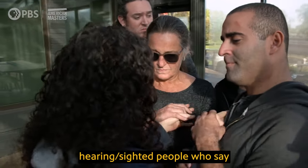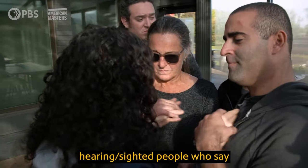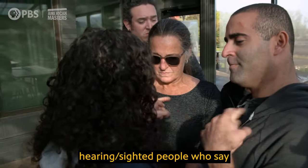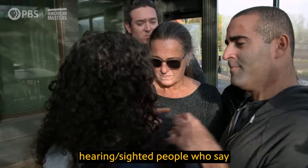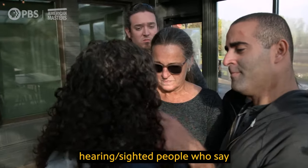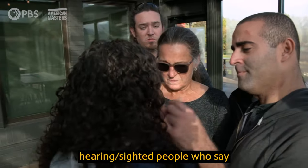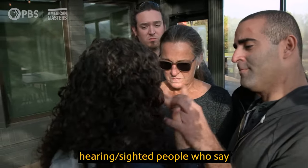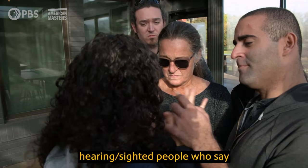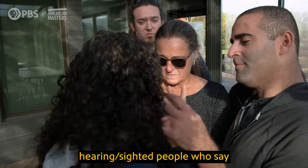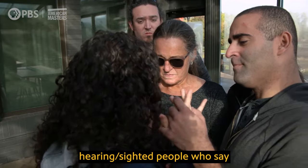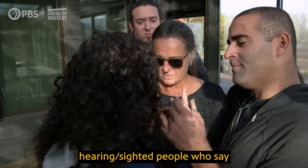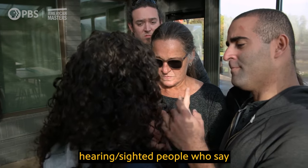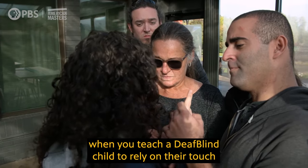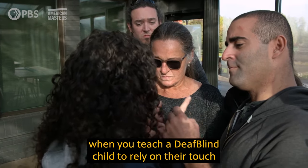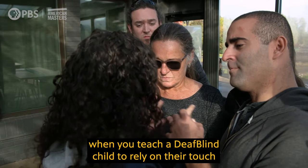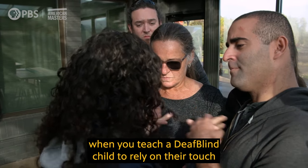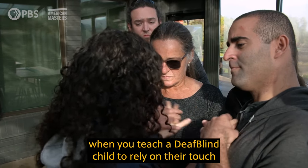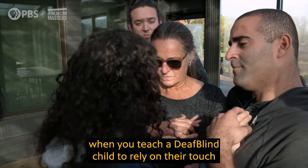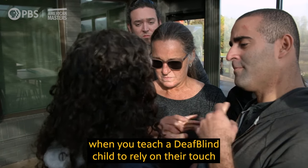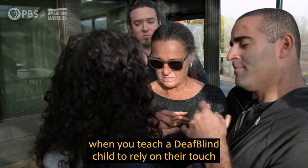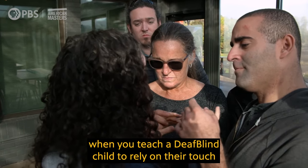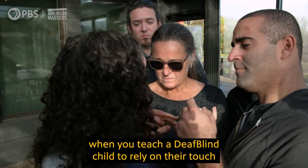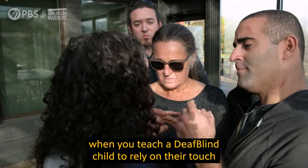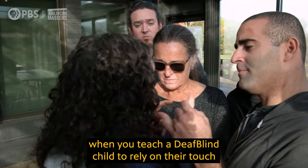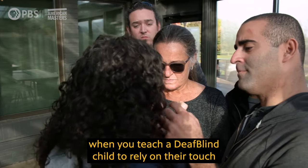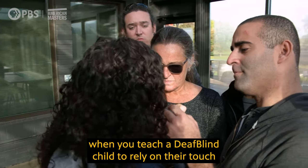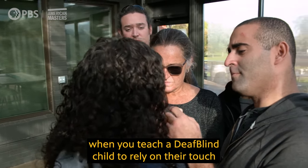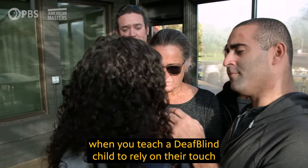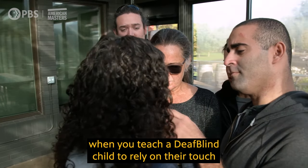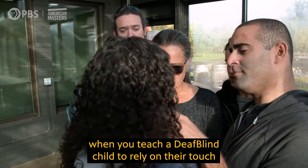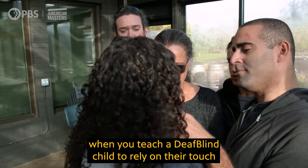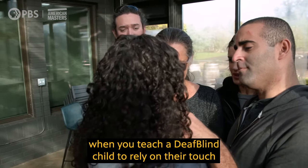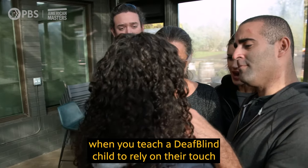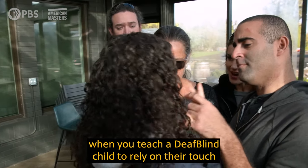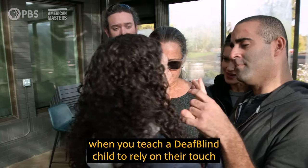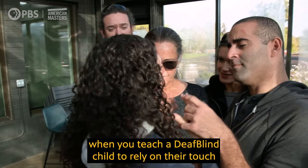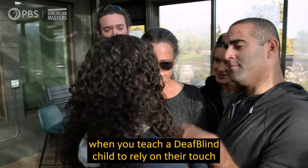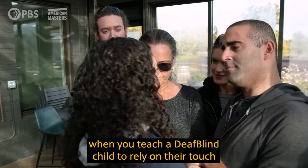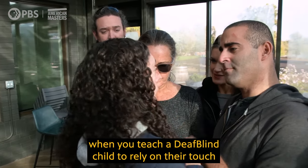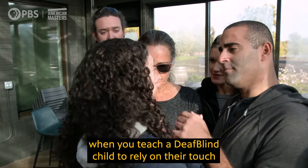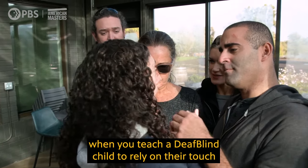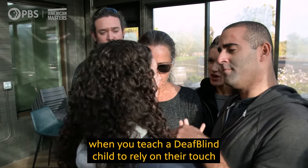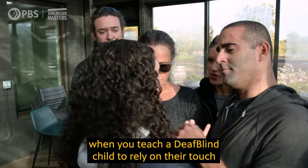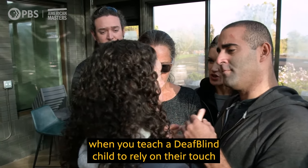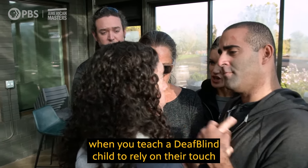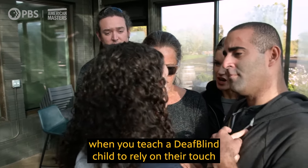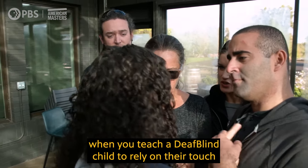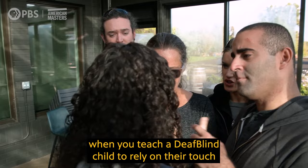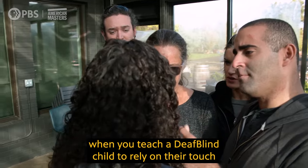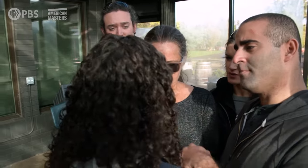hearing/sighted people who say when you teach a DeafBlind child to rely on their touch